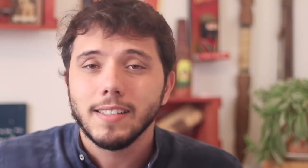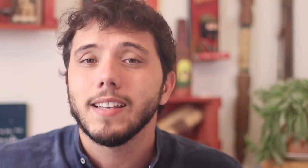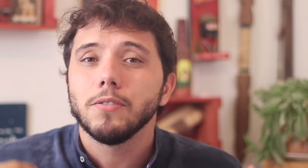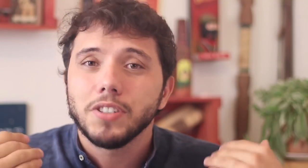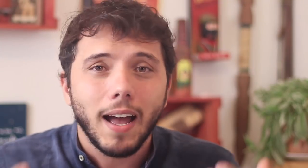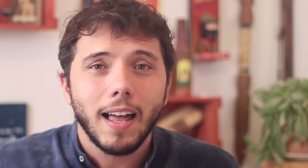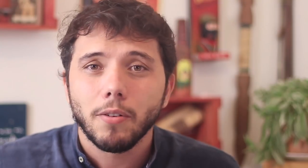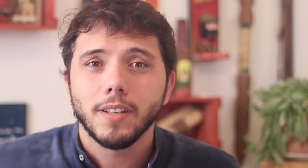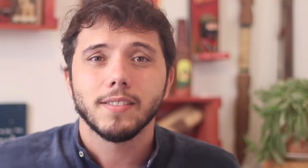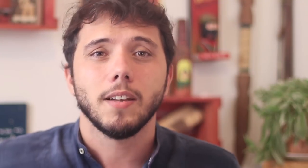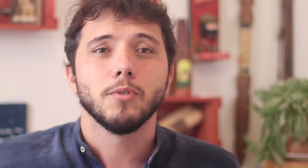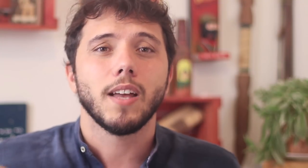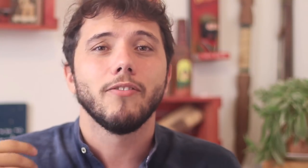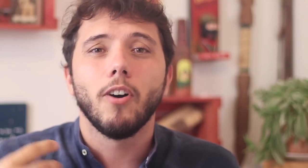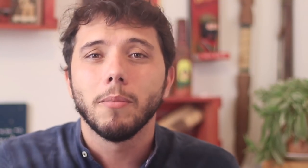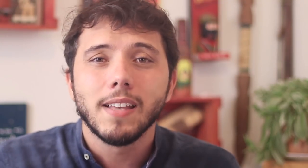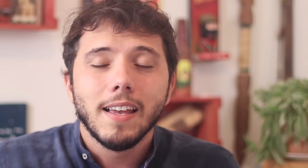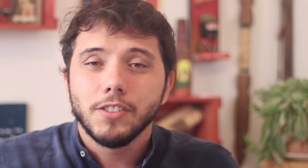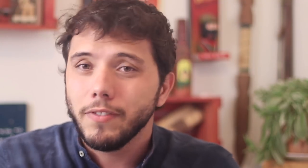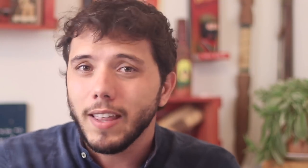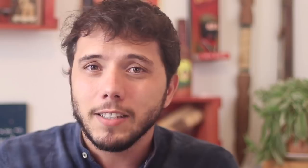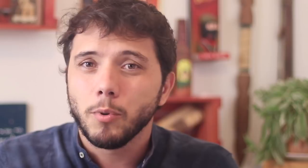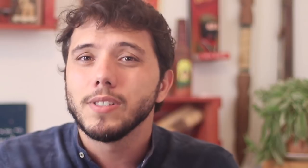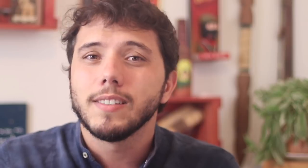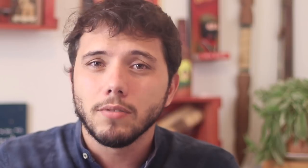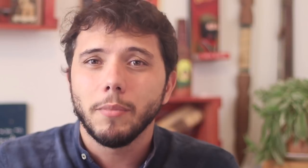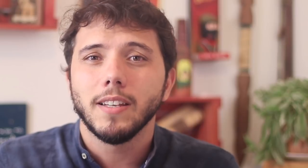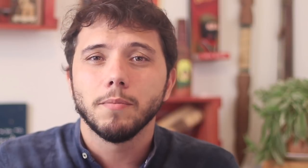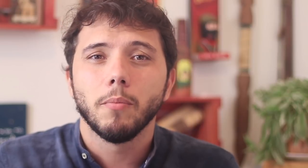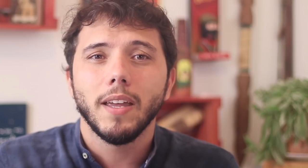Here we need dialogue, to find ways to avoid exposure right now.